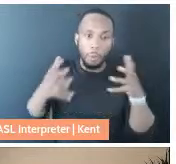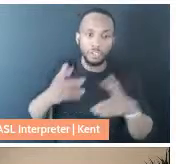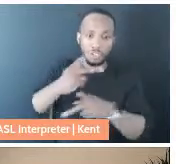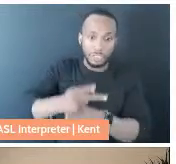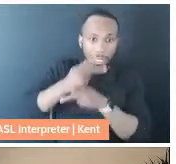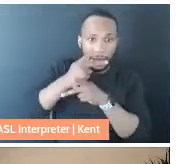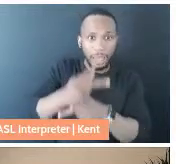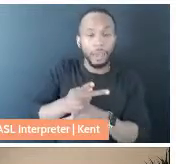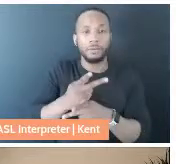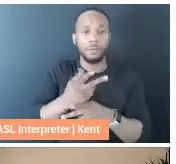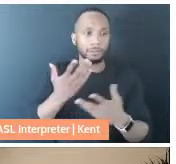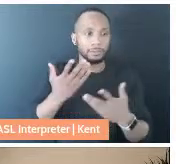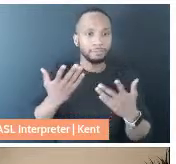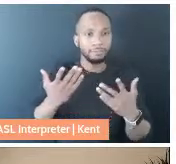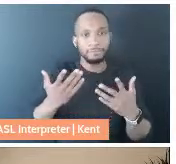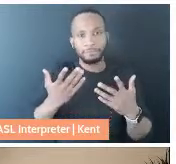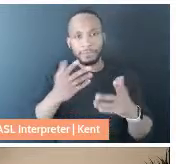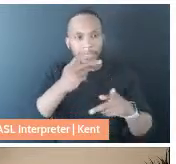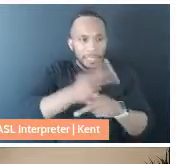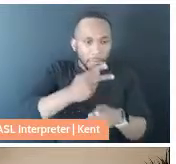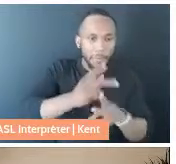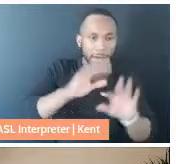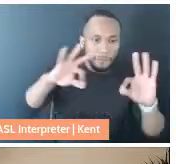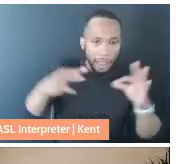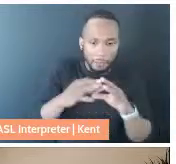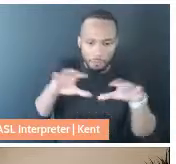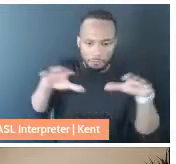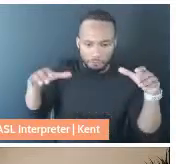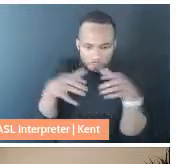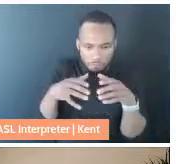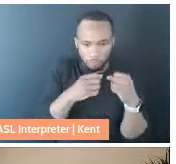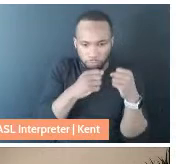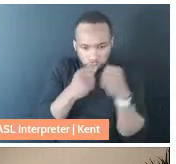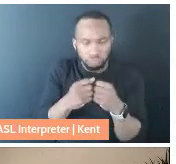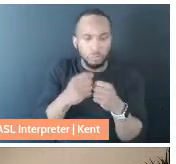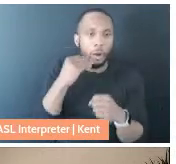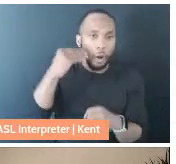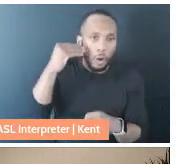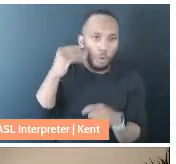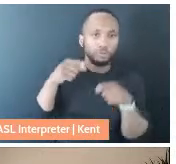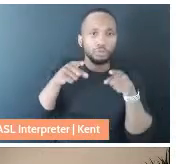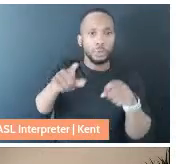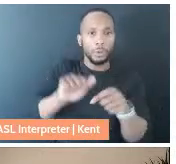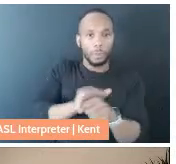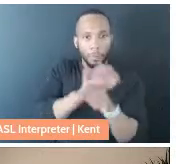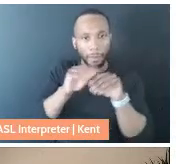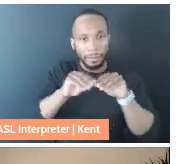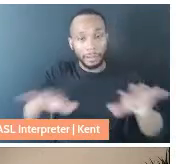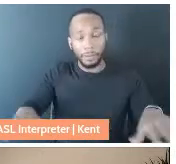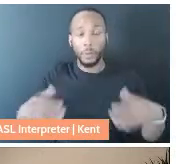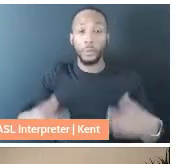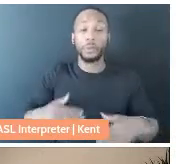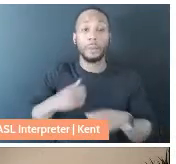maintaining my family unit and home during pandemic that's made it possible for me to